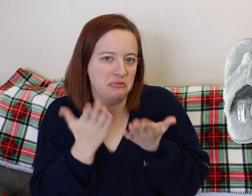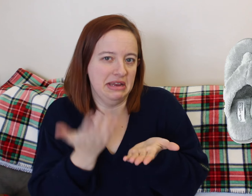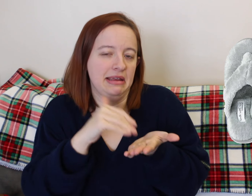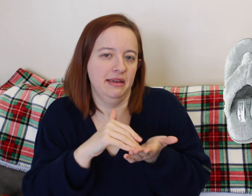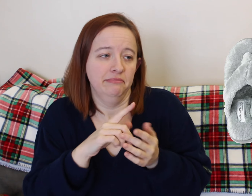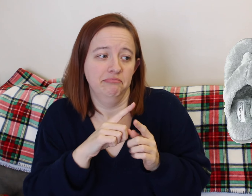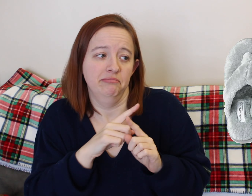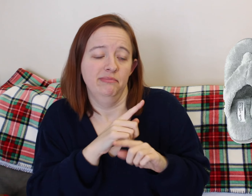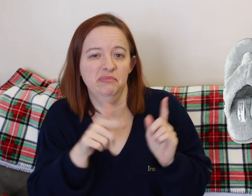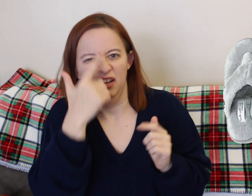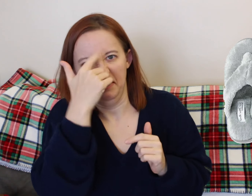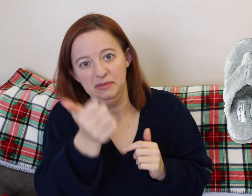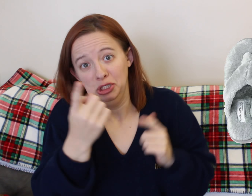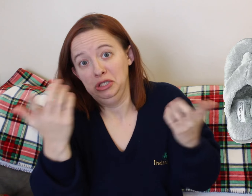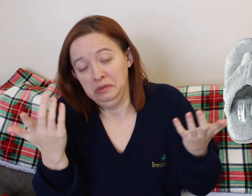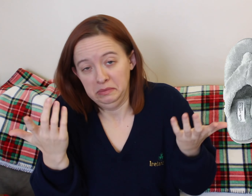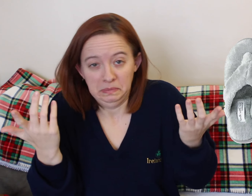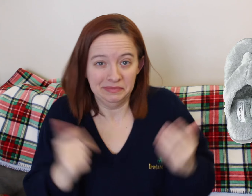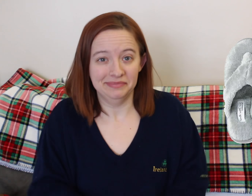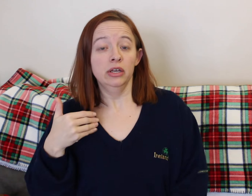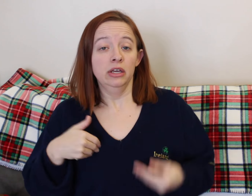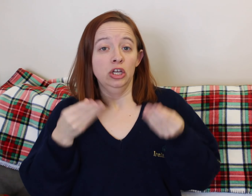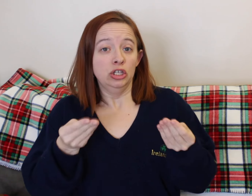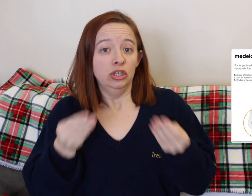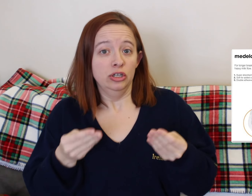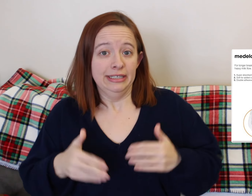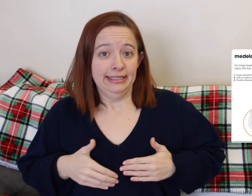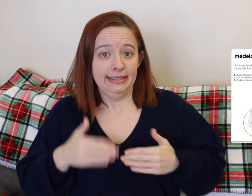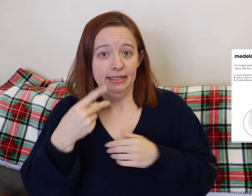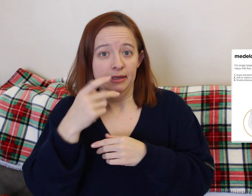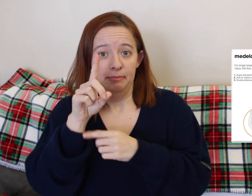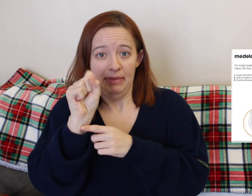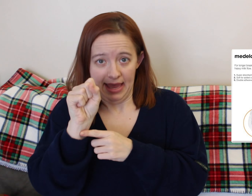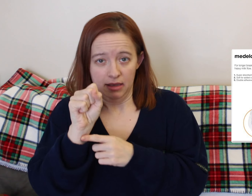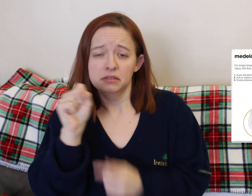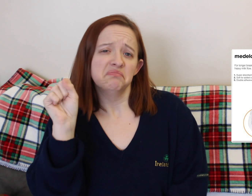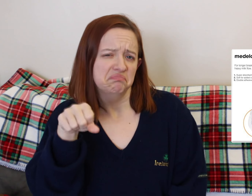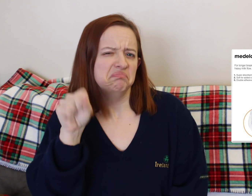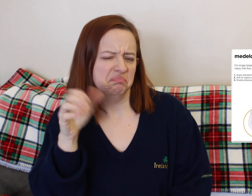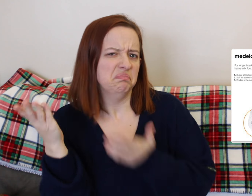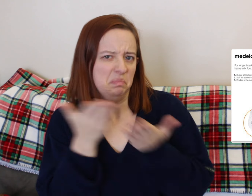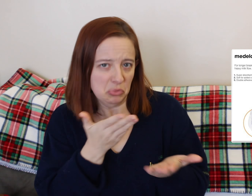Like most people put on socks or slippers and walk around the hospital, but I just walked around with no socks, just bare foot and I was fine.